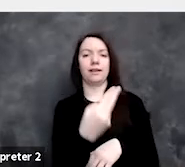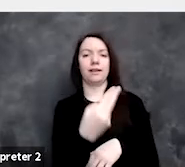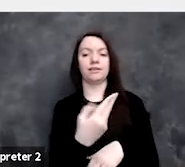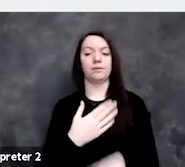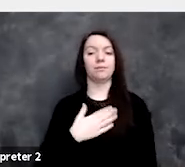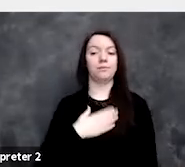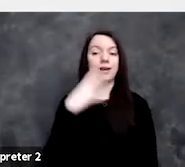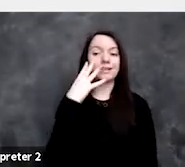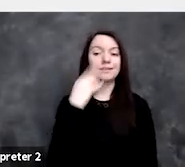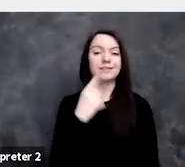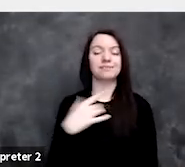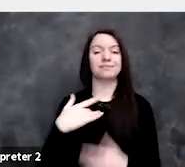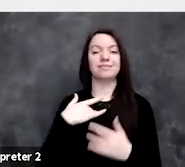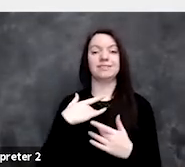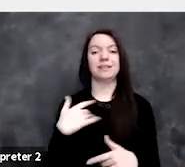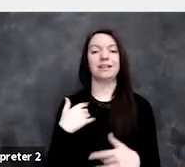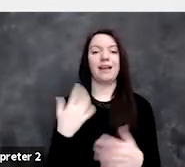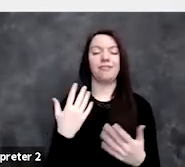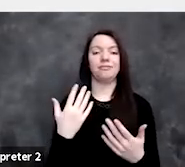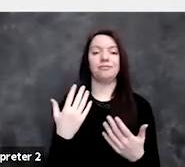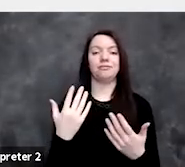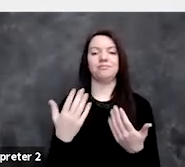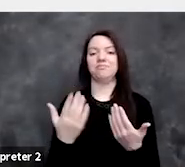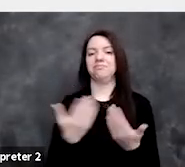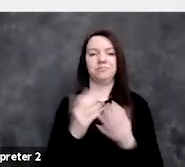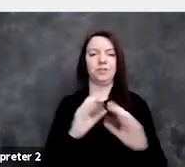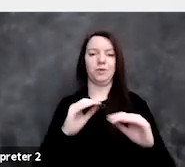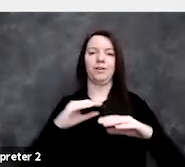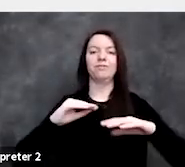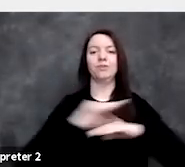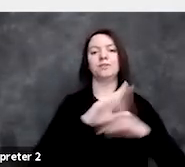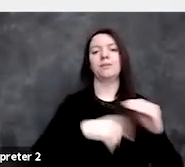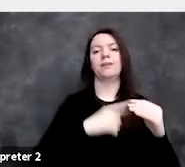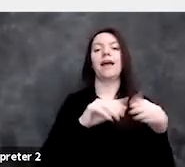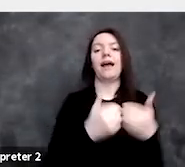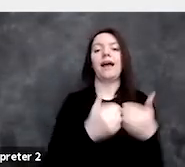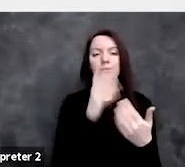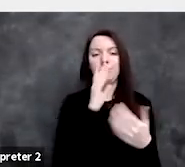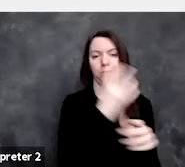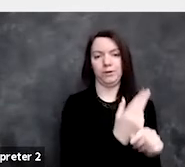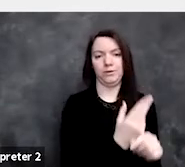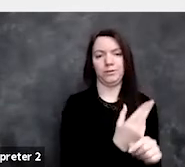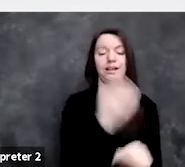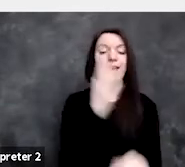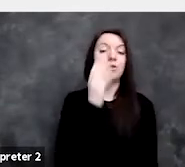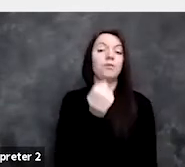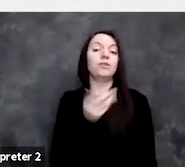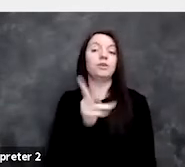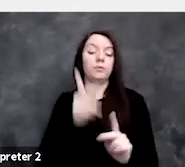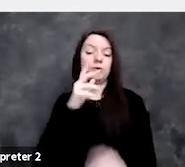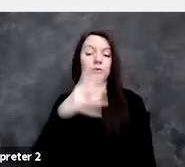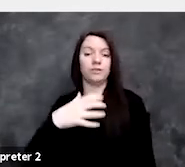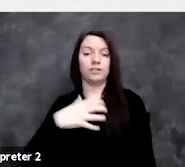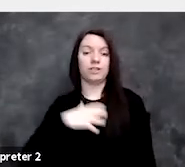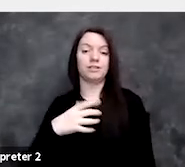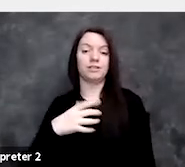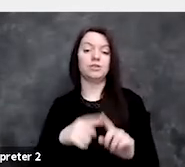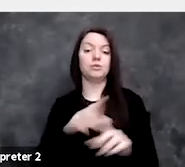they usually have very little influence, and in fact, I do know some people who have objected to working on projects,